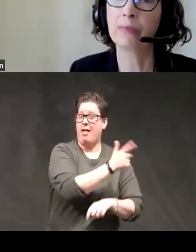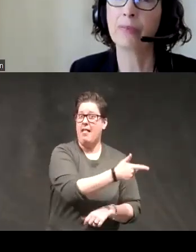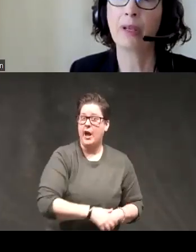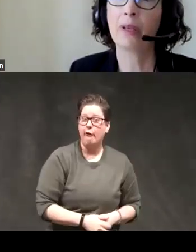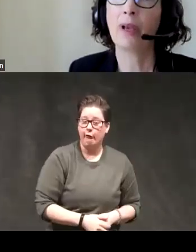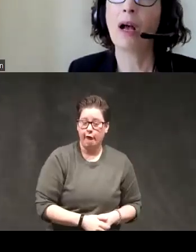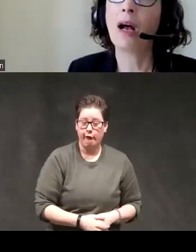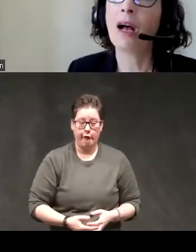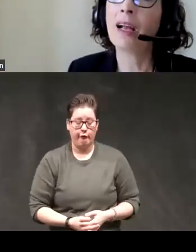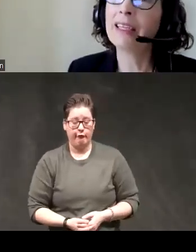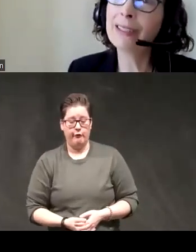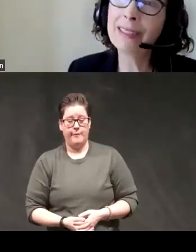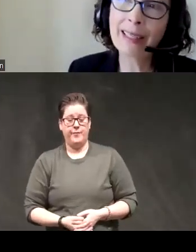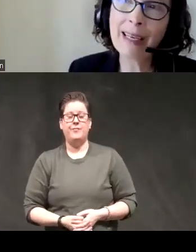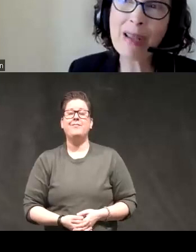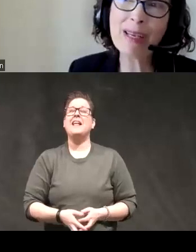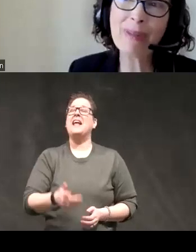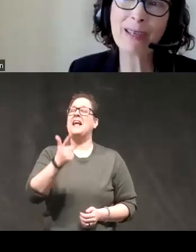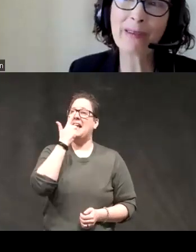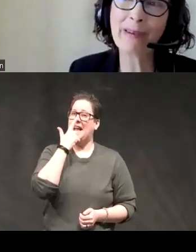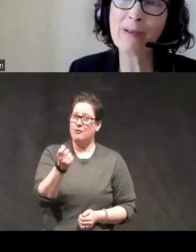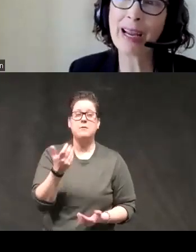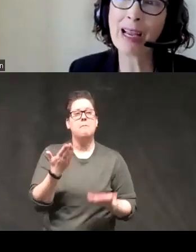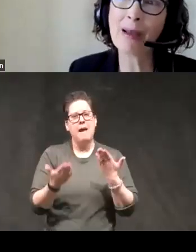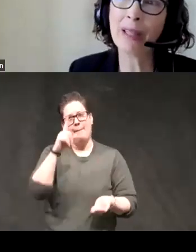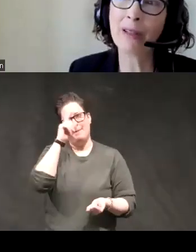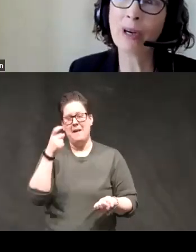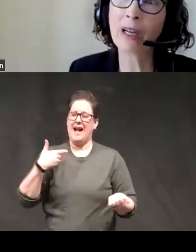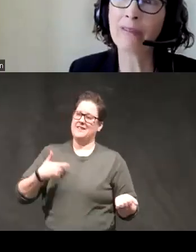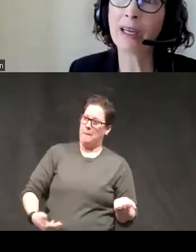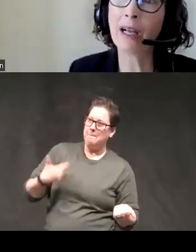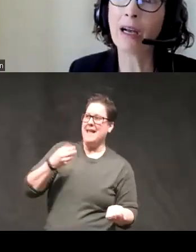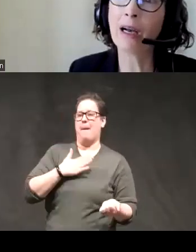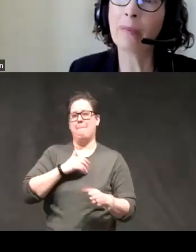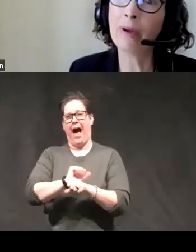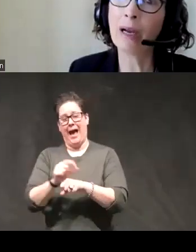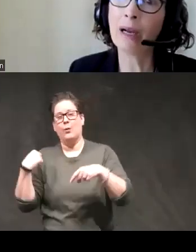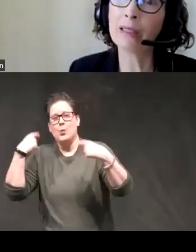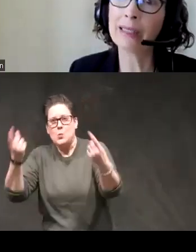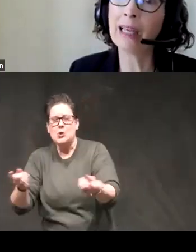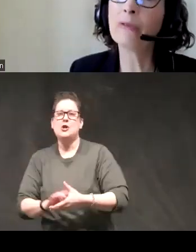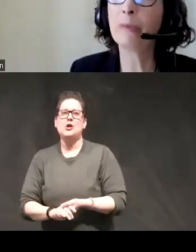foreign interestingly maybe because of who I am and the work I've done a set of people